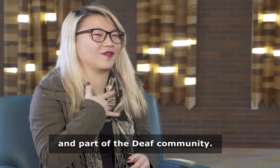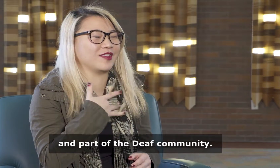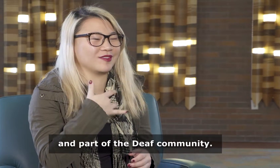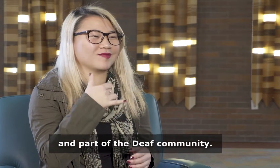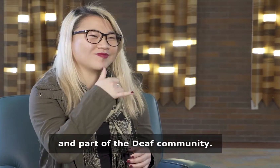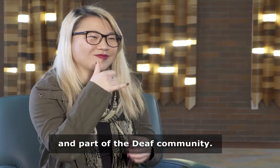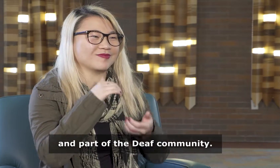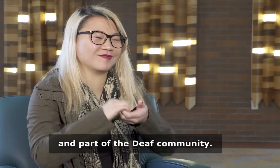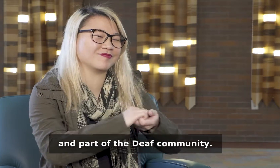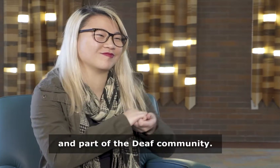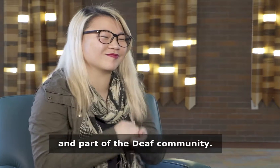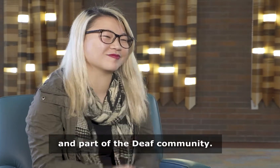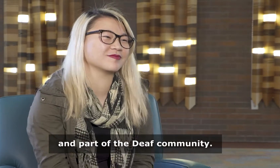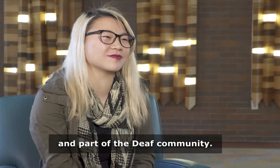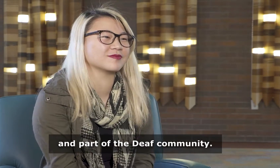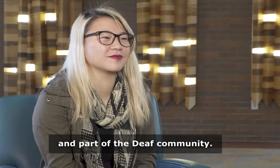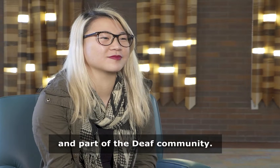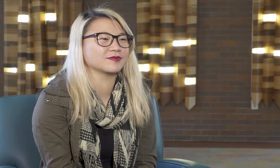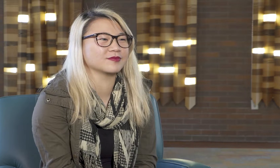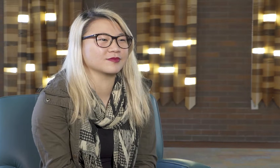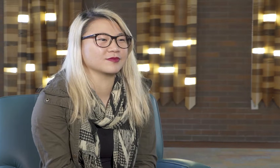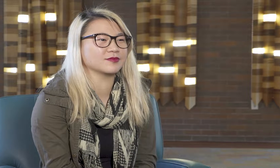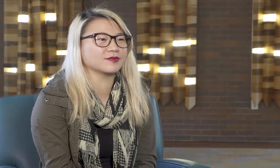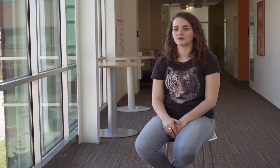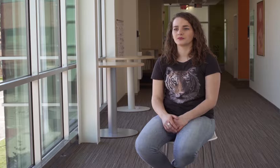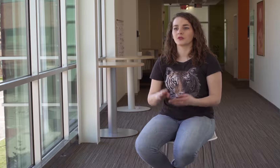and part of the Deaf community.